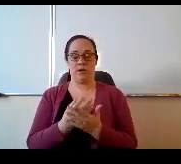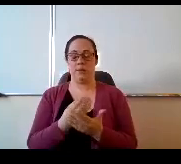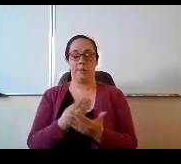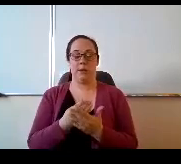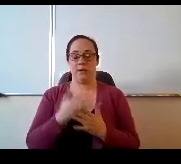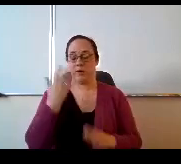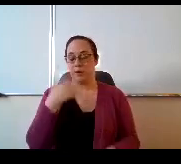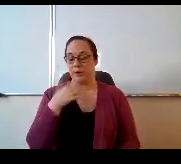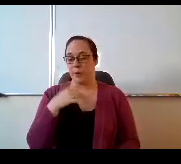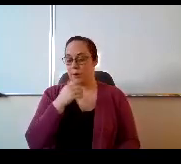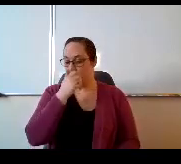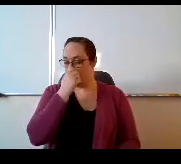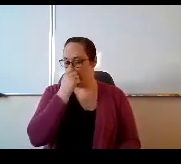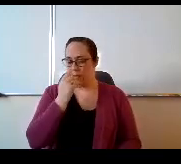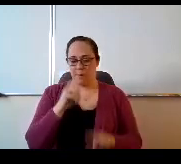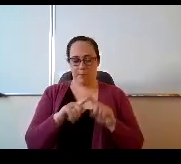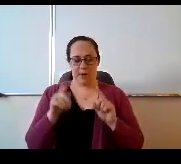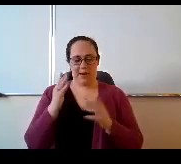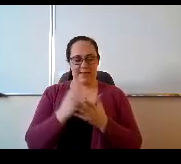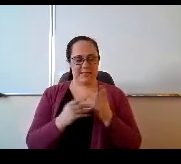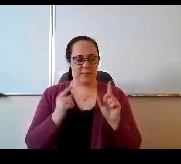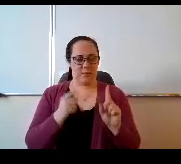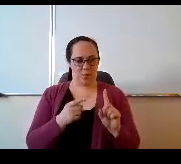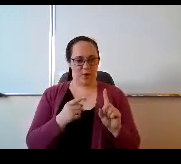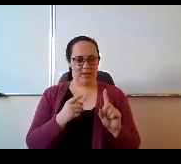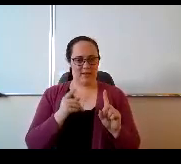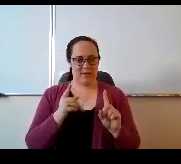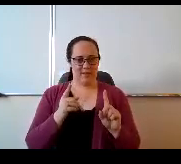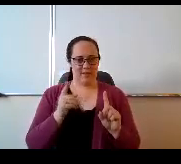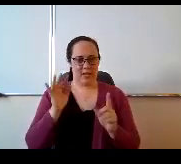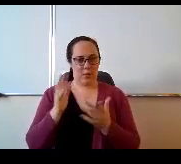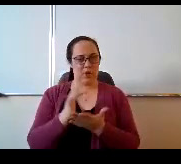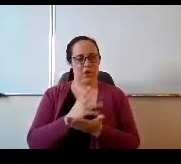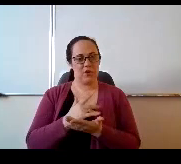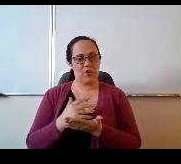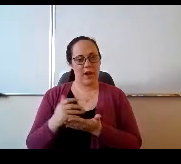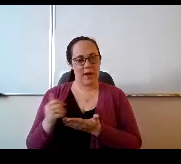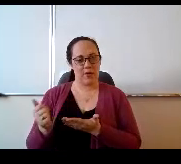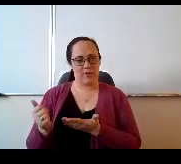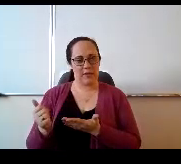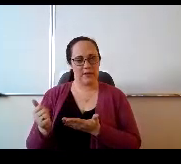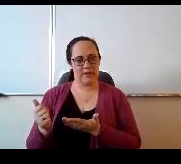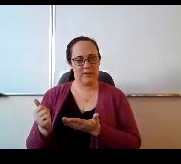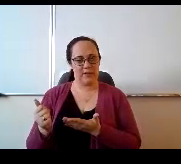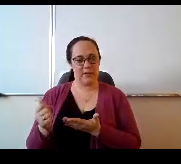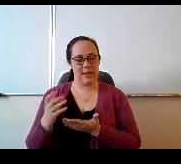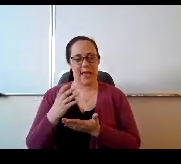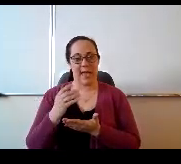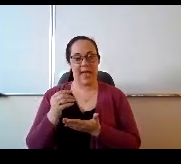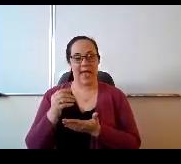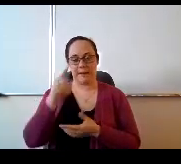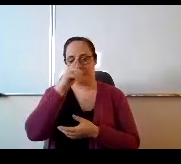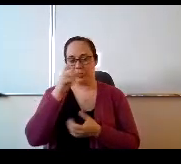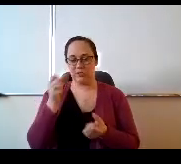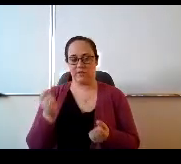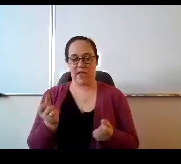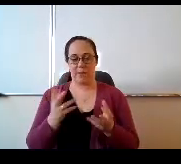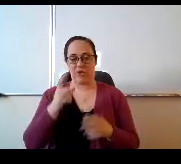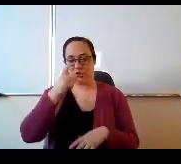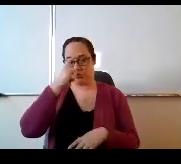Put at some point that well runs dry and given the trauma that we've